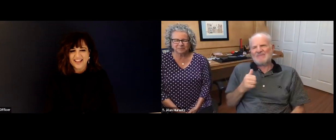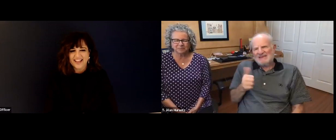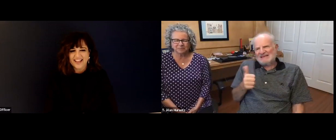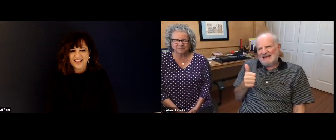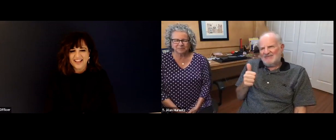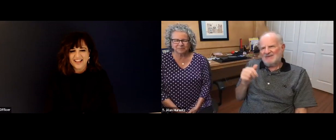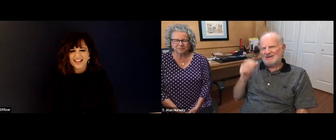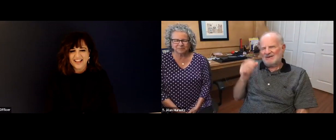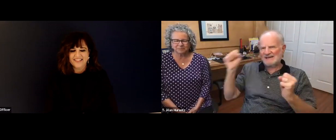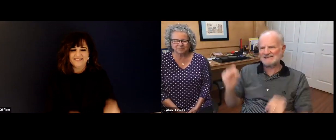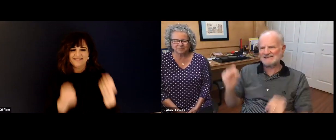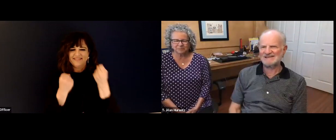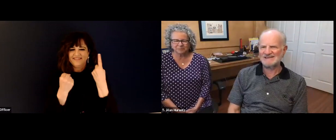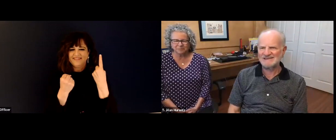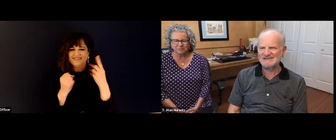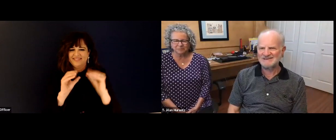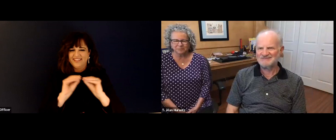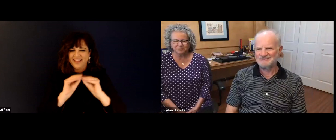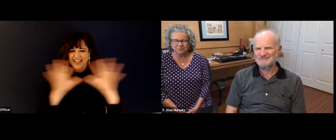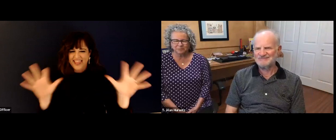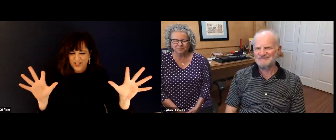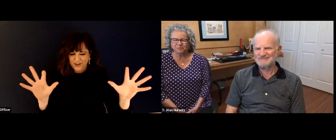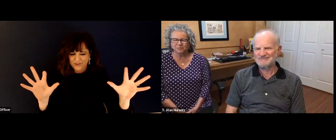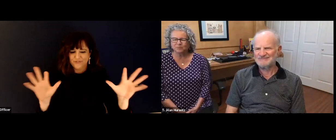of course, now we have Bobby Cardano. But so I was the third